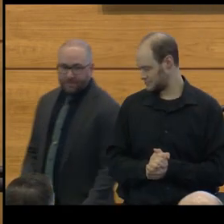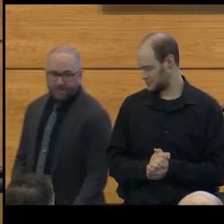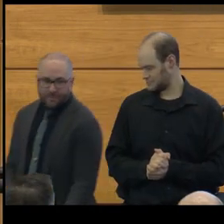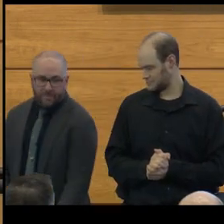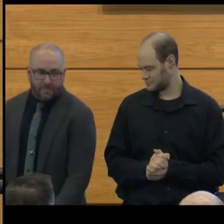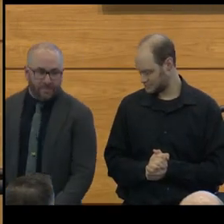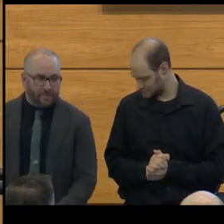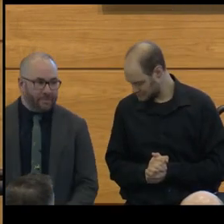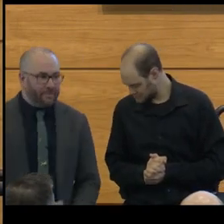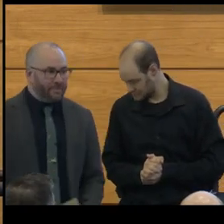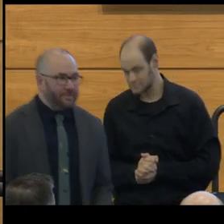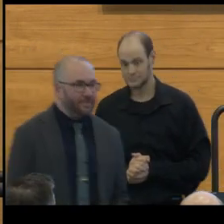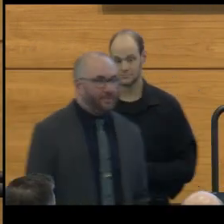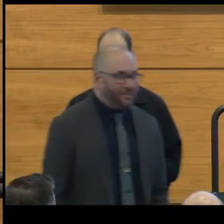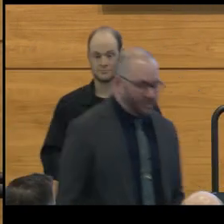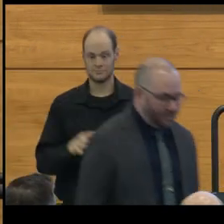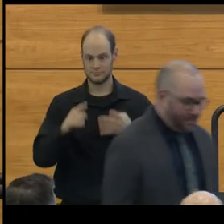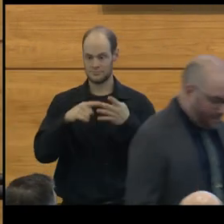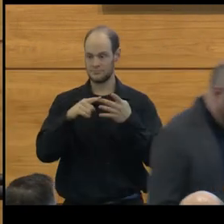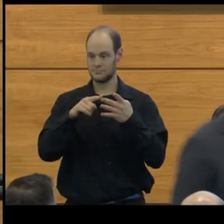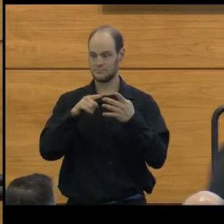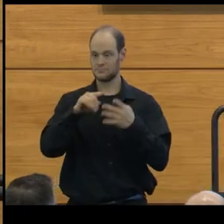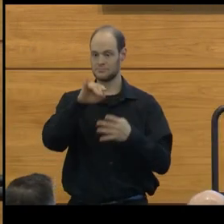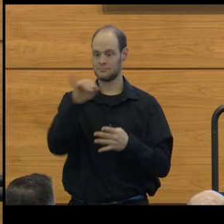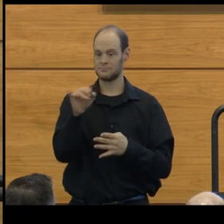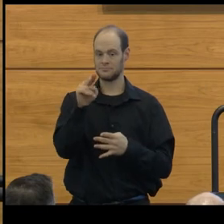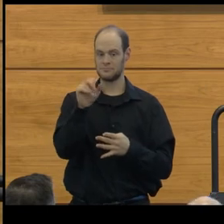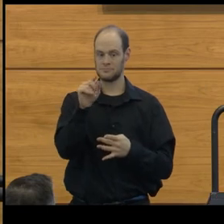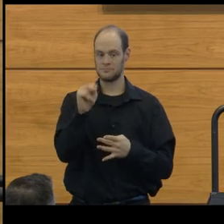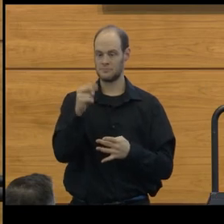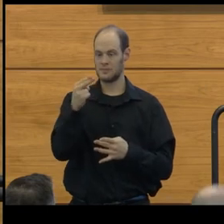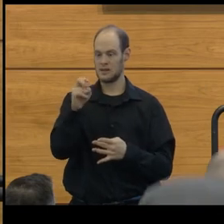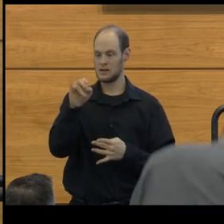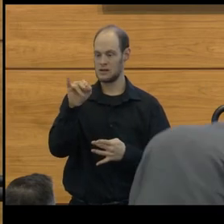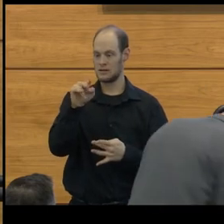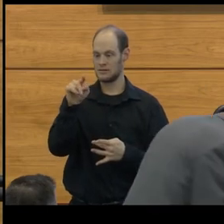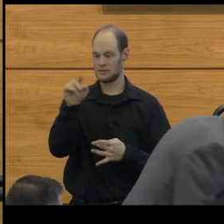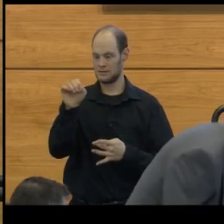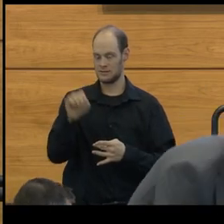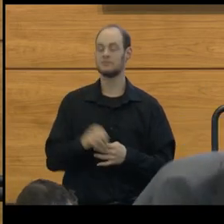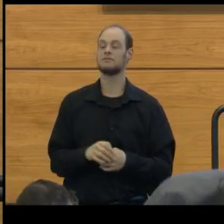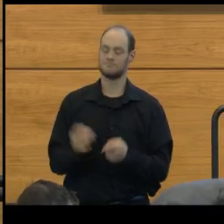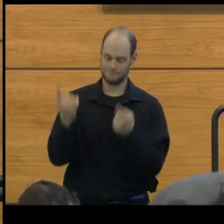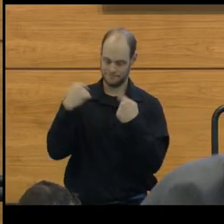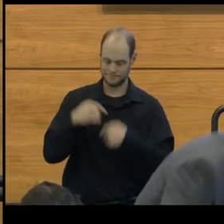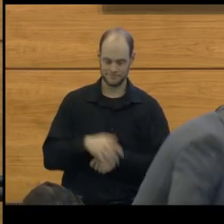Now, will Professor Justin Heinze please join me on the platform?